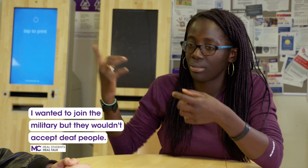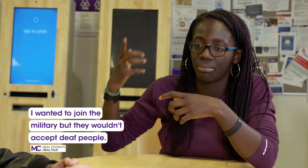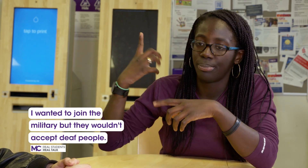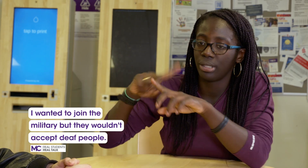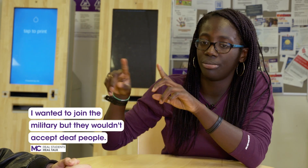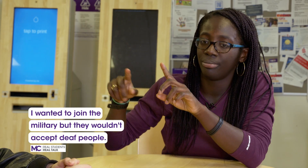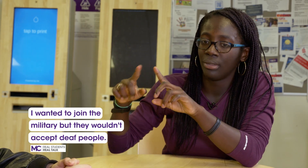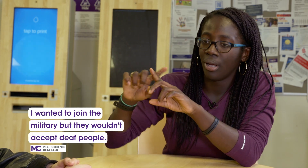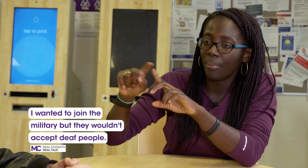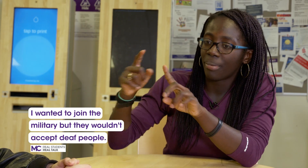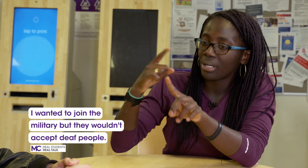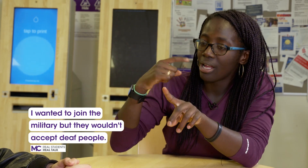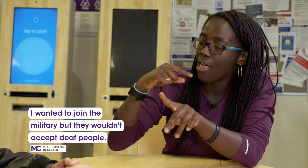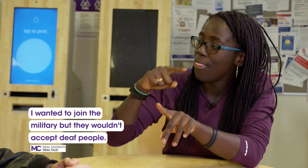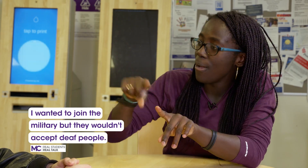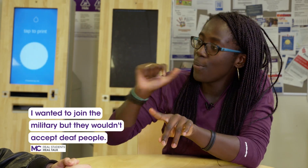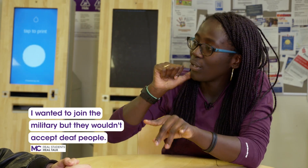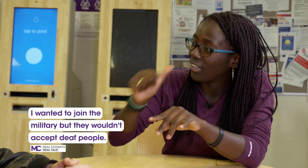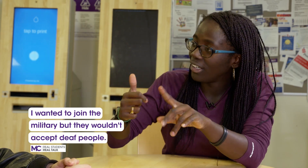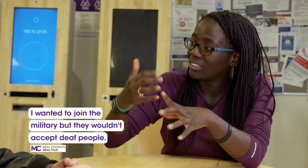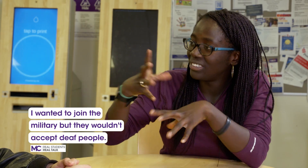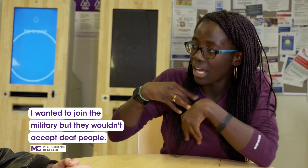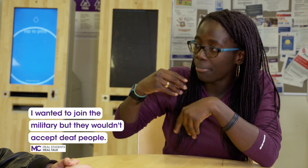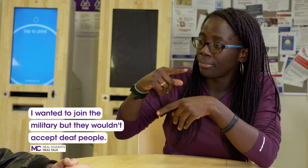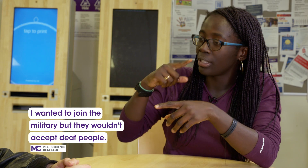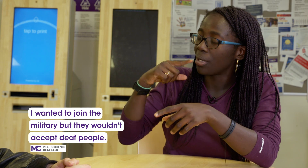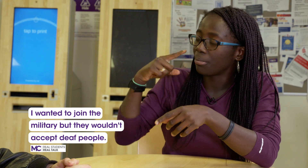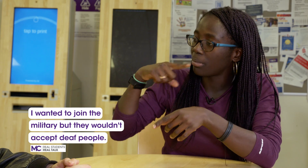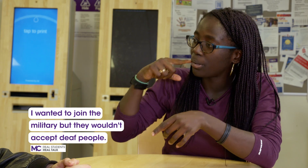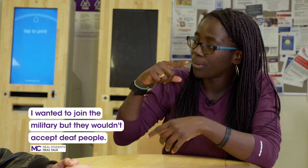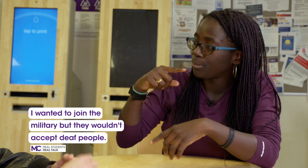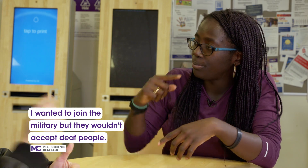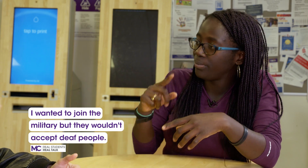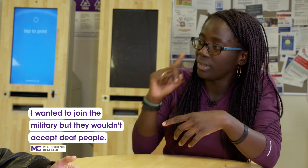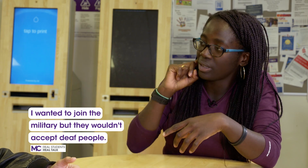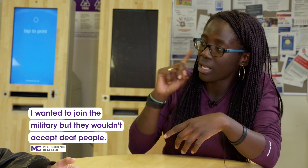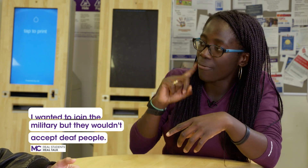but but they wouldn't accept ya deaf